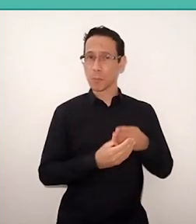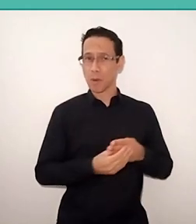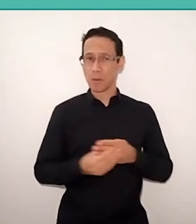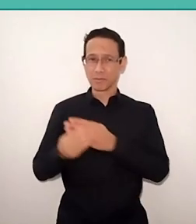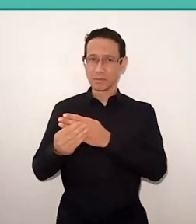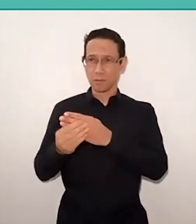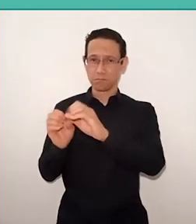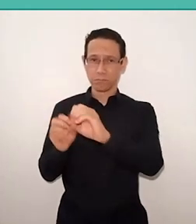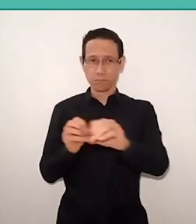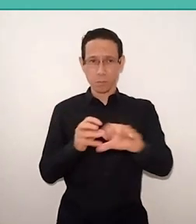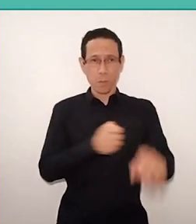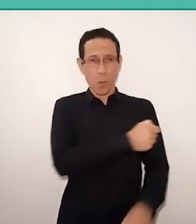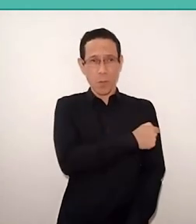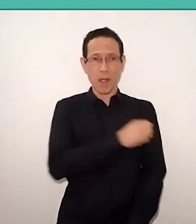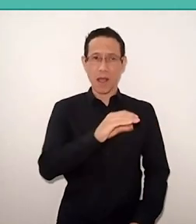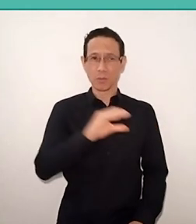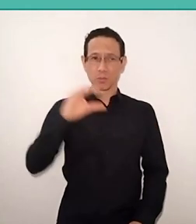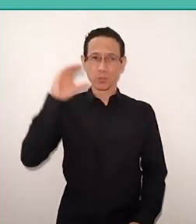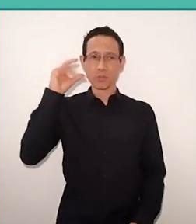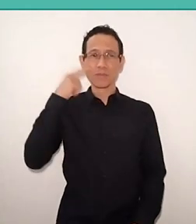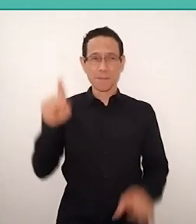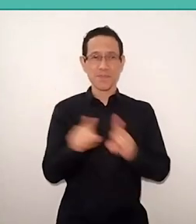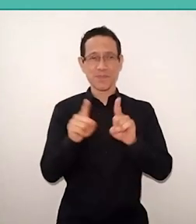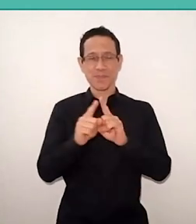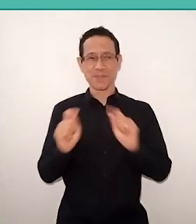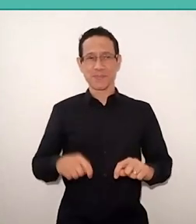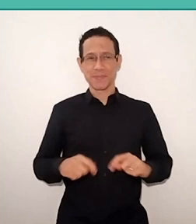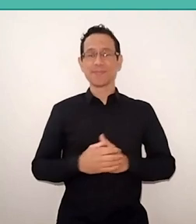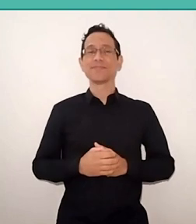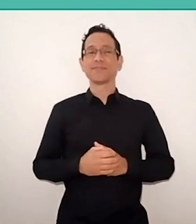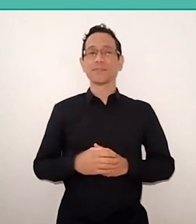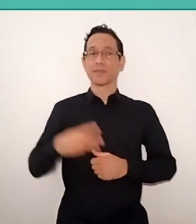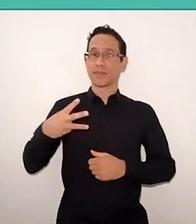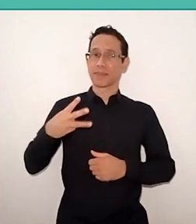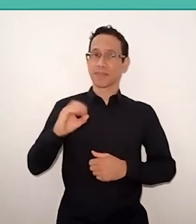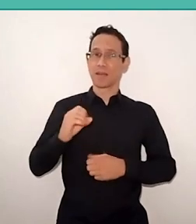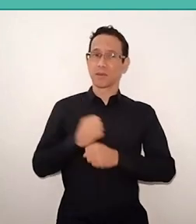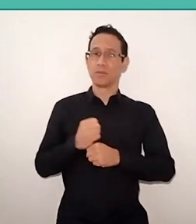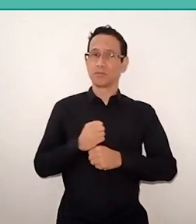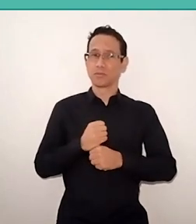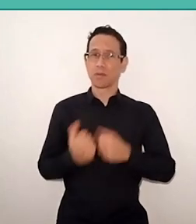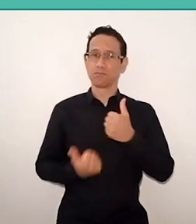It's even been 30 years since I didn't classify me as a person